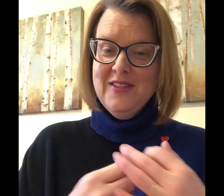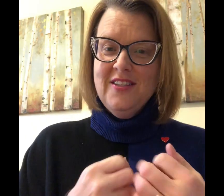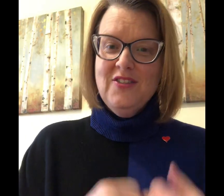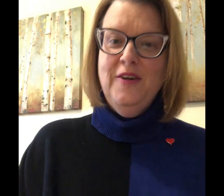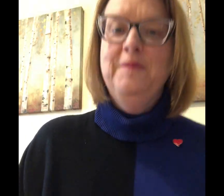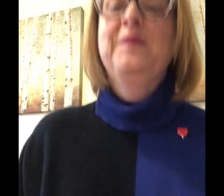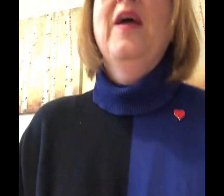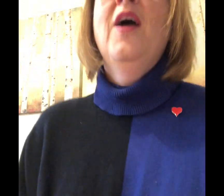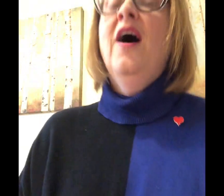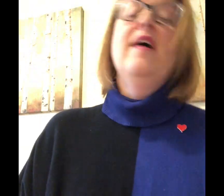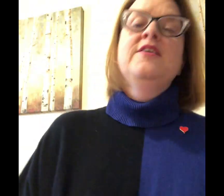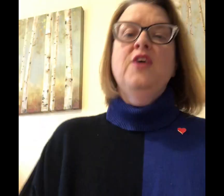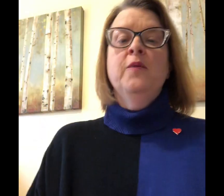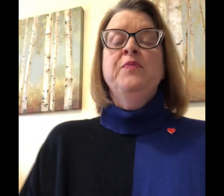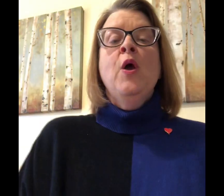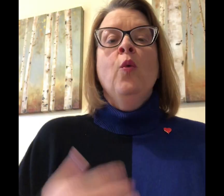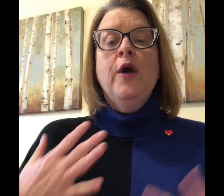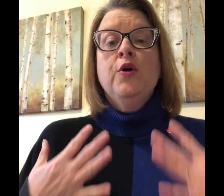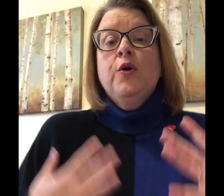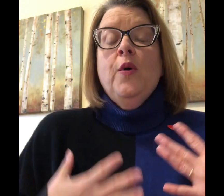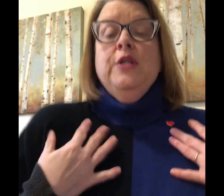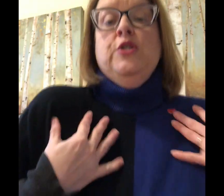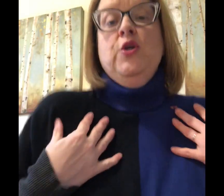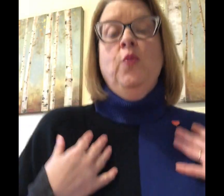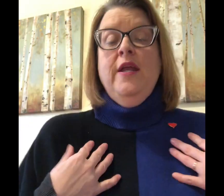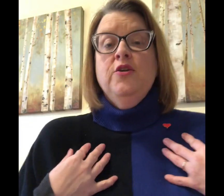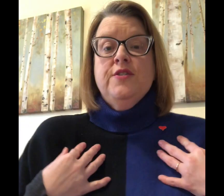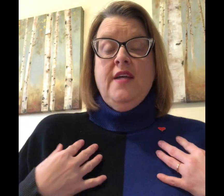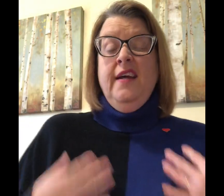let's get started. All right so what you're going to do when you're signing